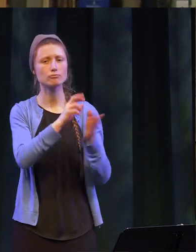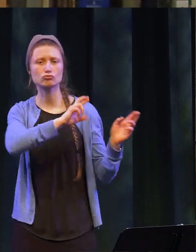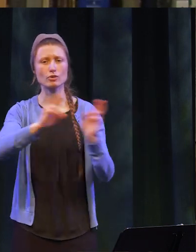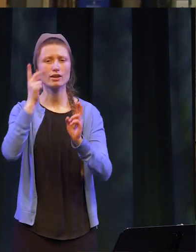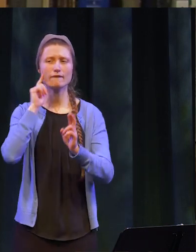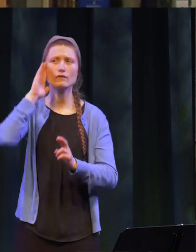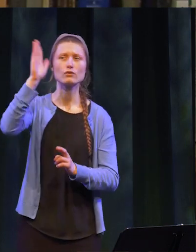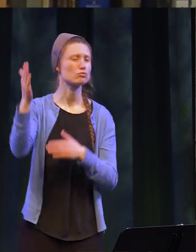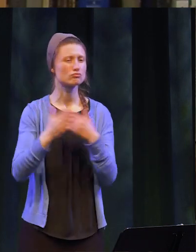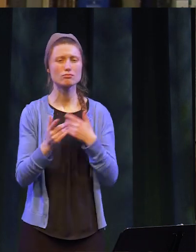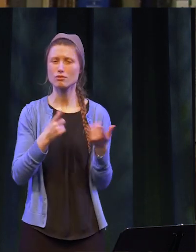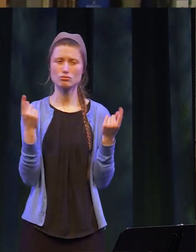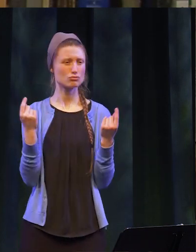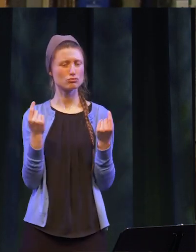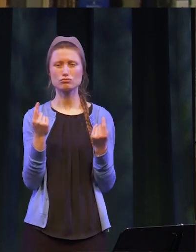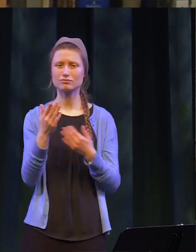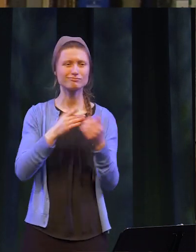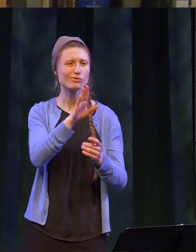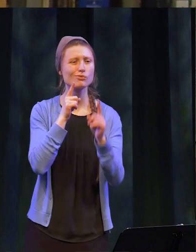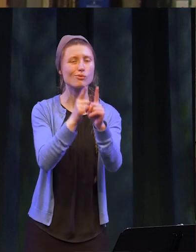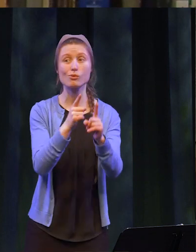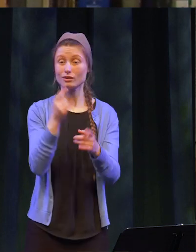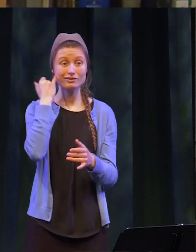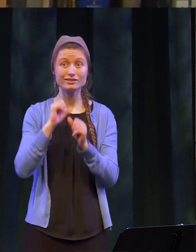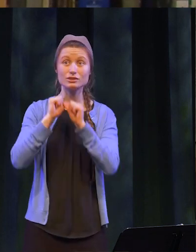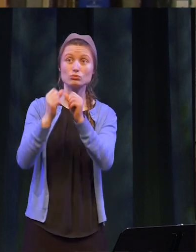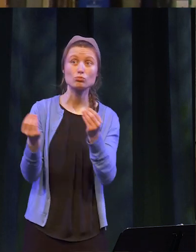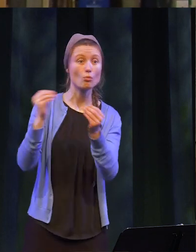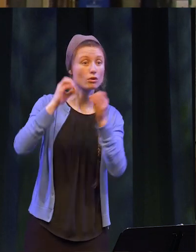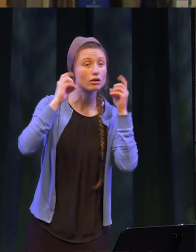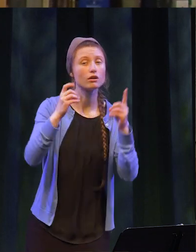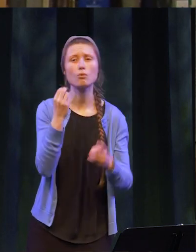in whatever you put your mind to. Whether it be furthering your education or joining the